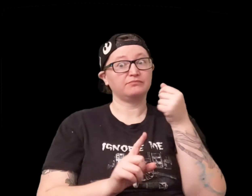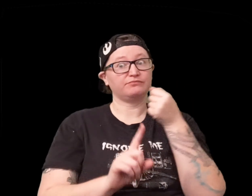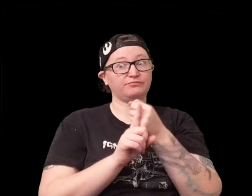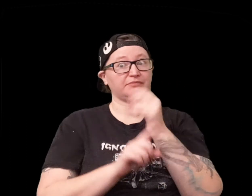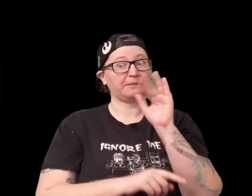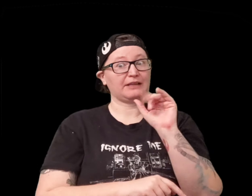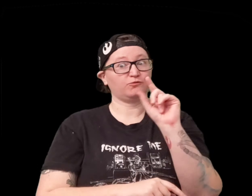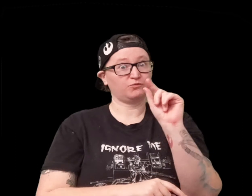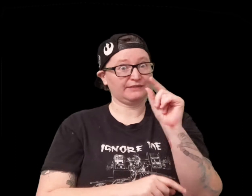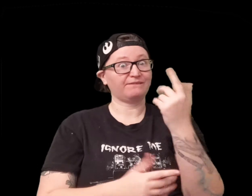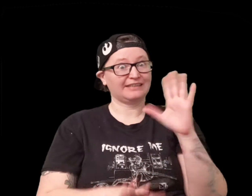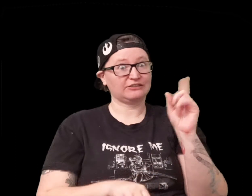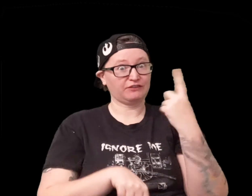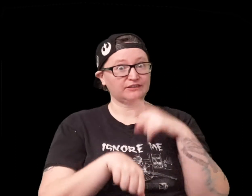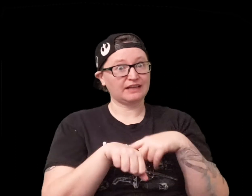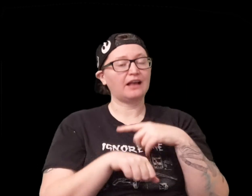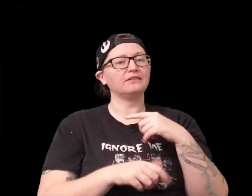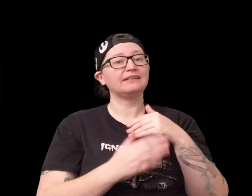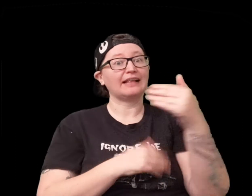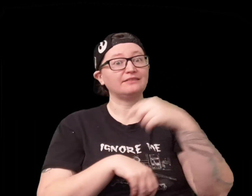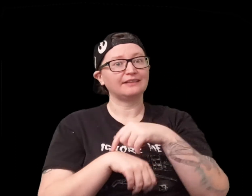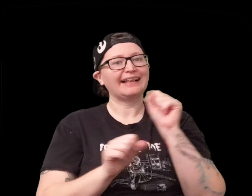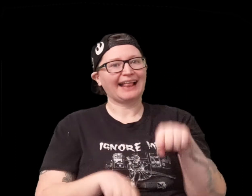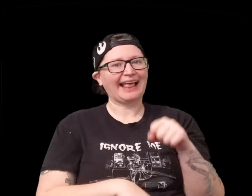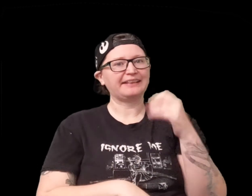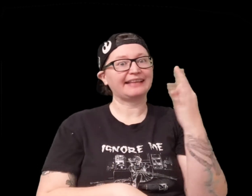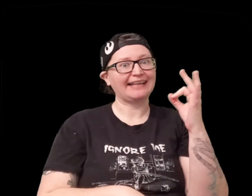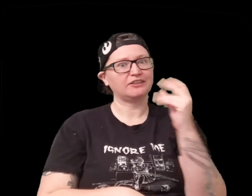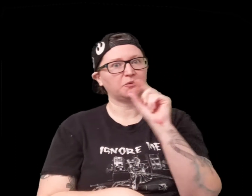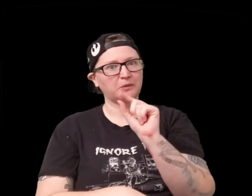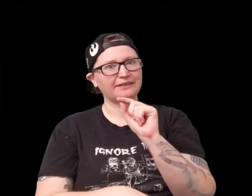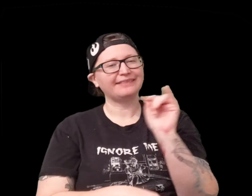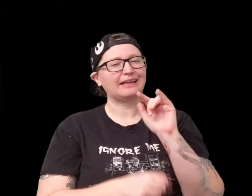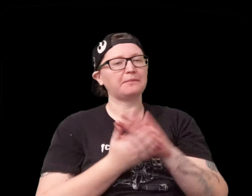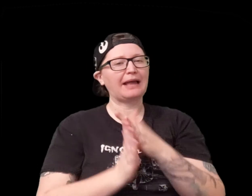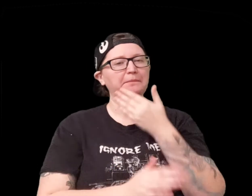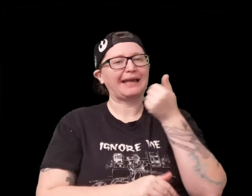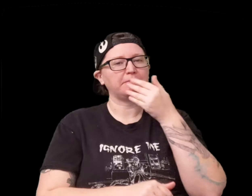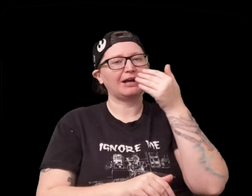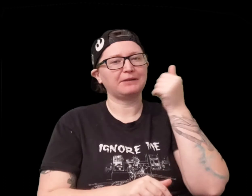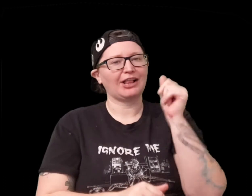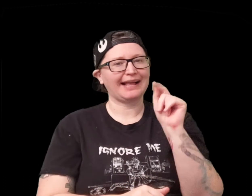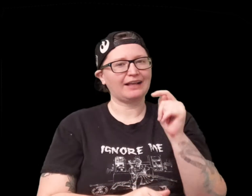it said if you shoot and hit the 20 the first time then the next time you can do 19 or 20